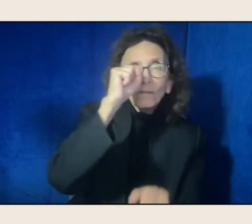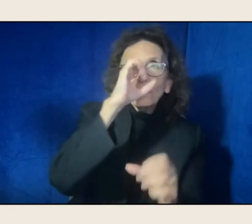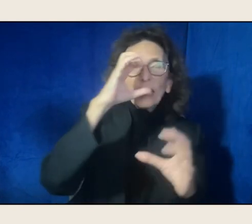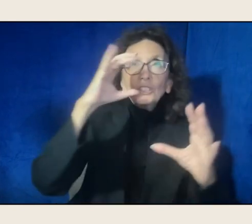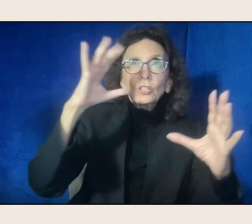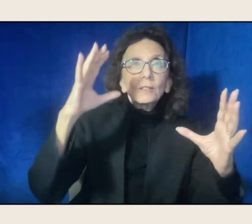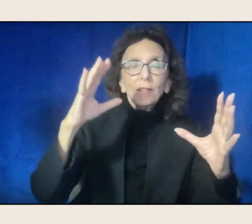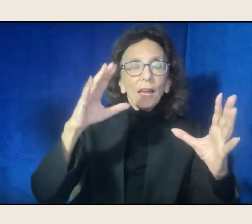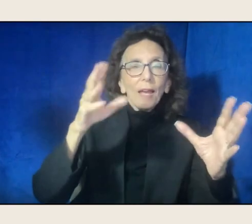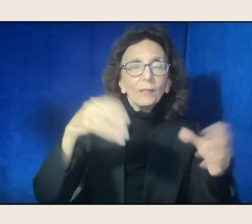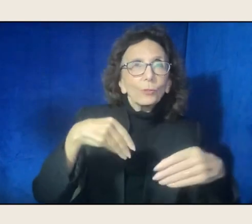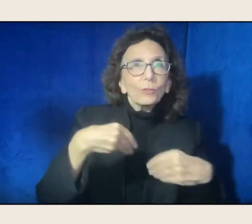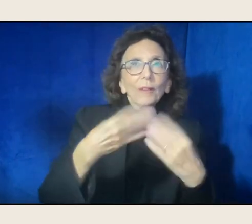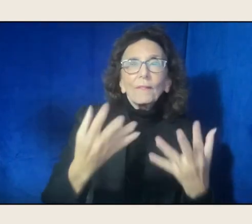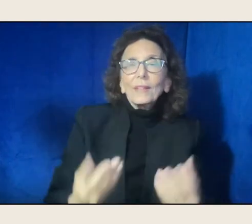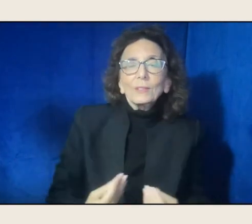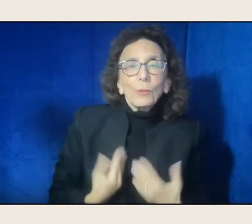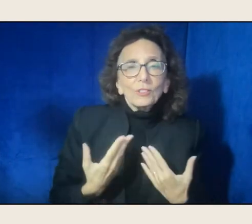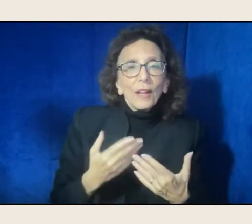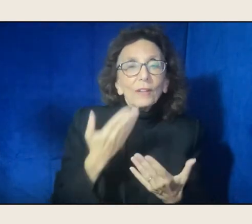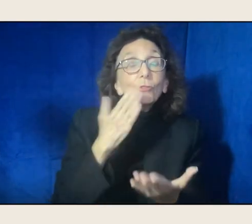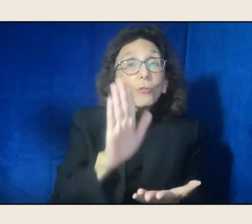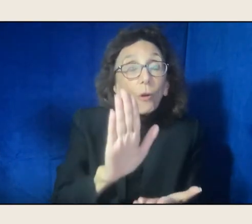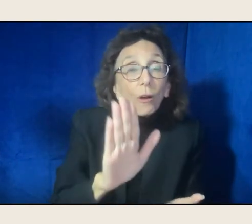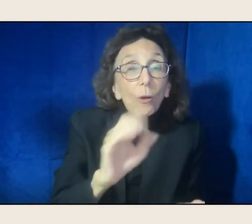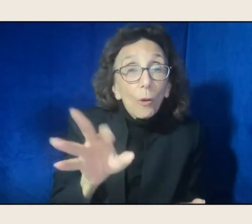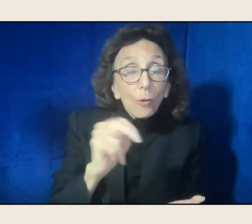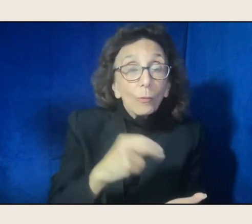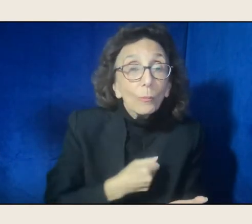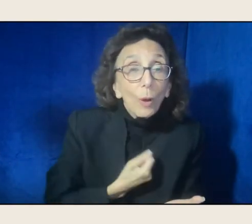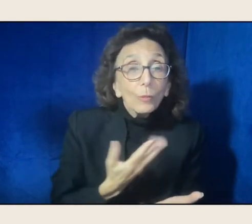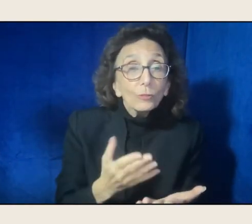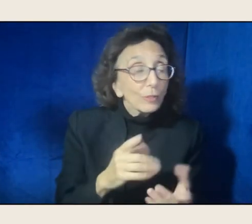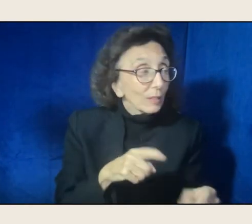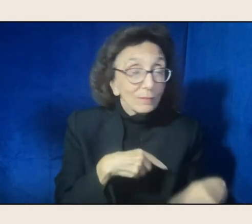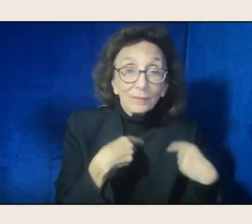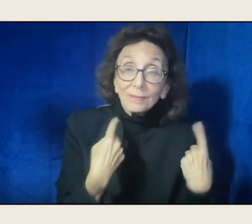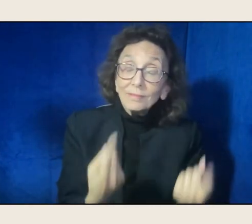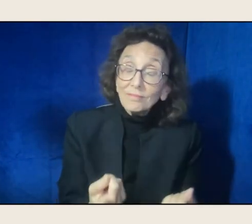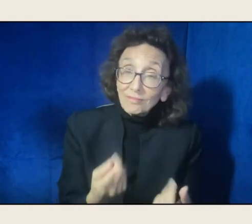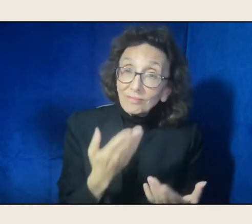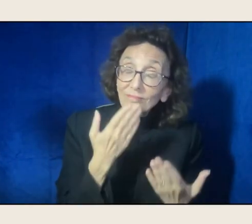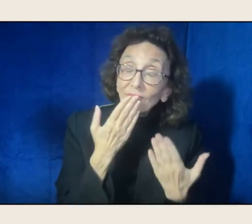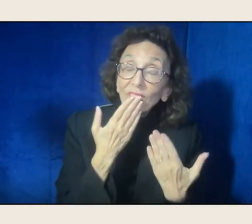and your poetry throughout all these years. So thank you. Thank you.